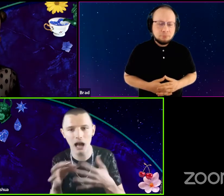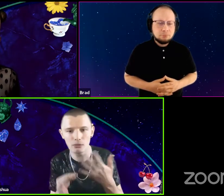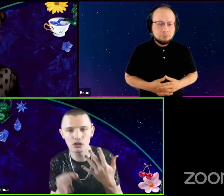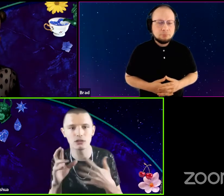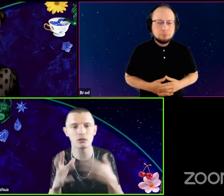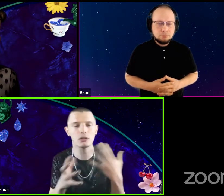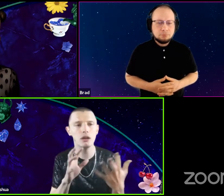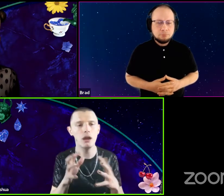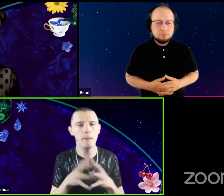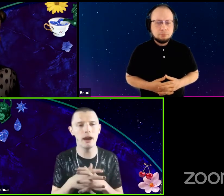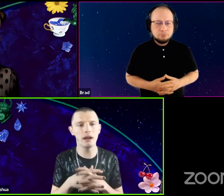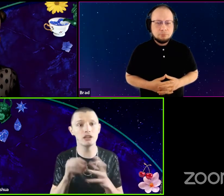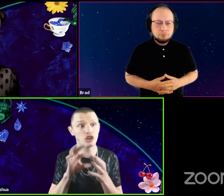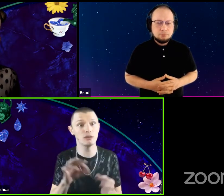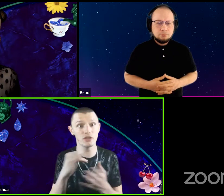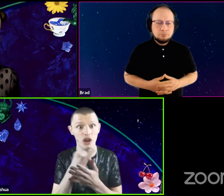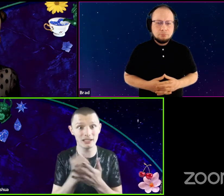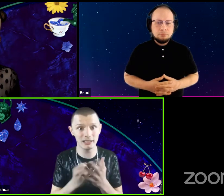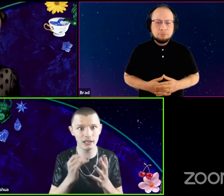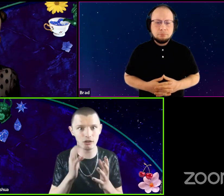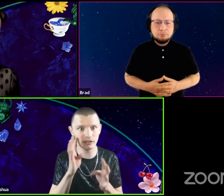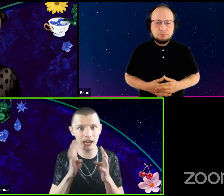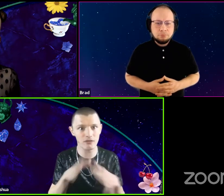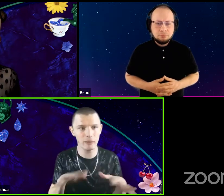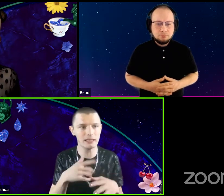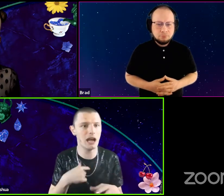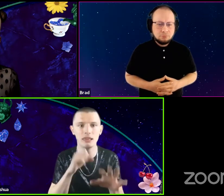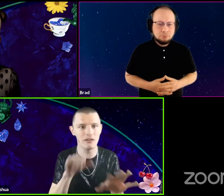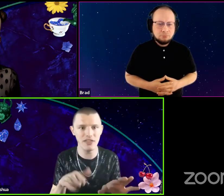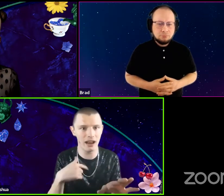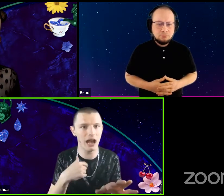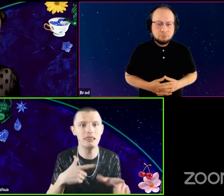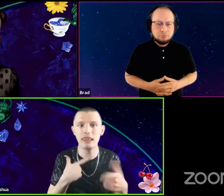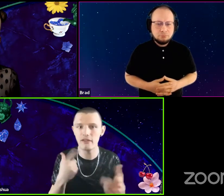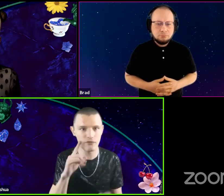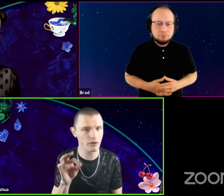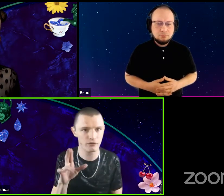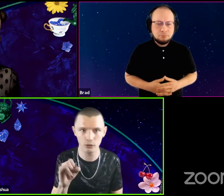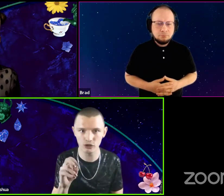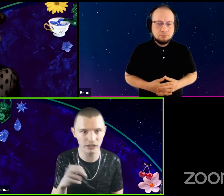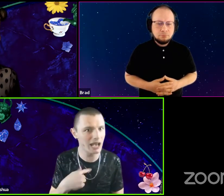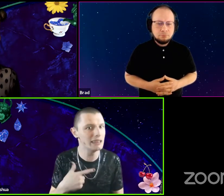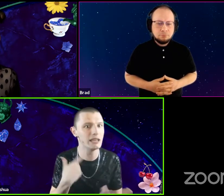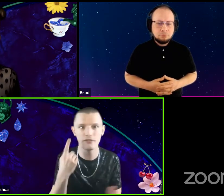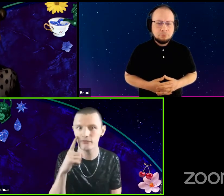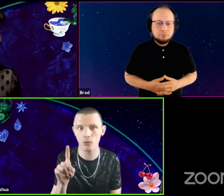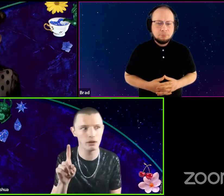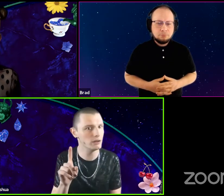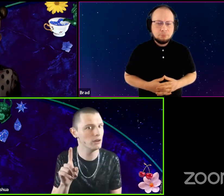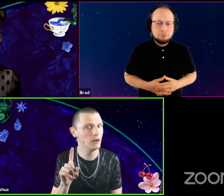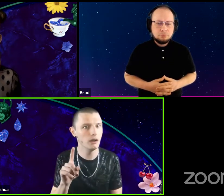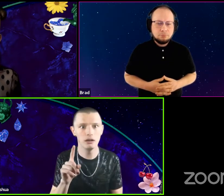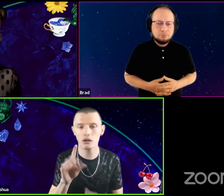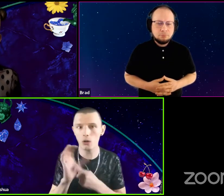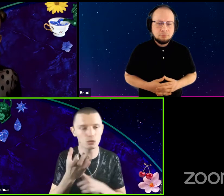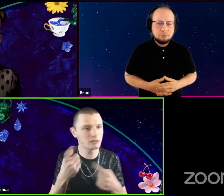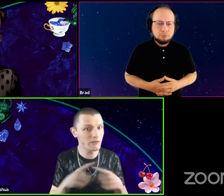but in terms of the artistic creative space, I loved that. I live for a fusion. I live for cultural differences